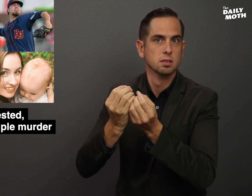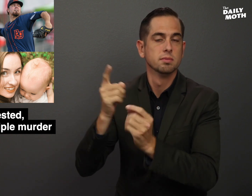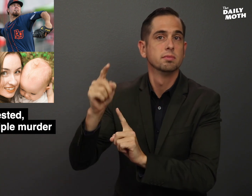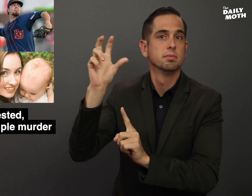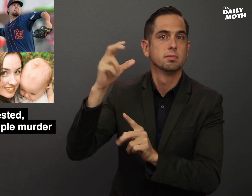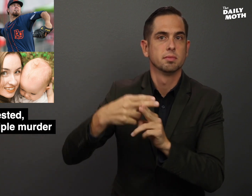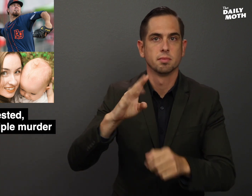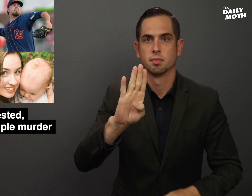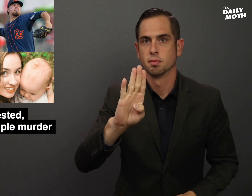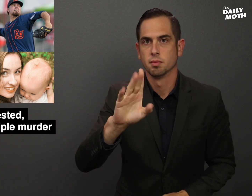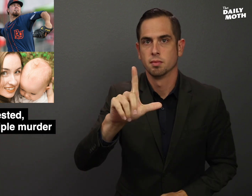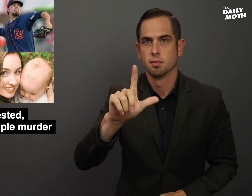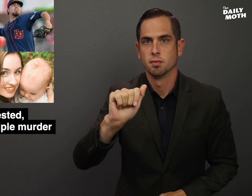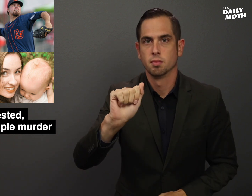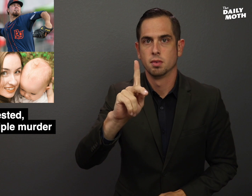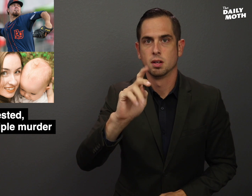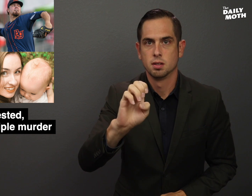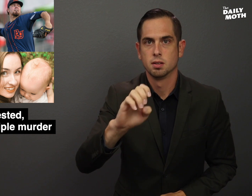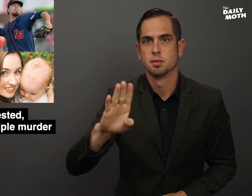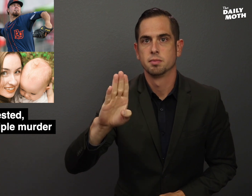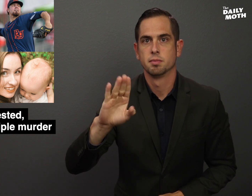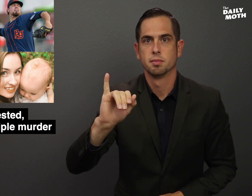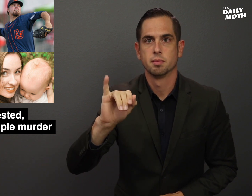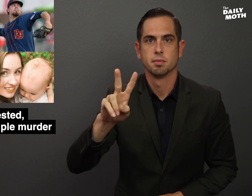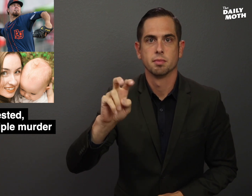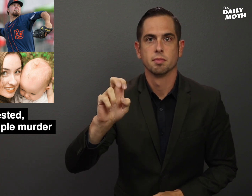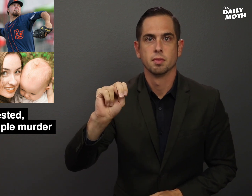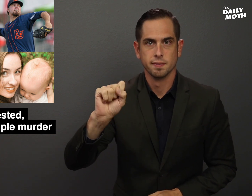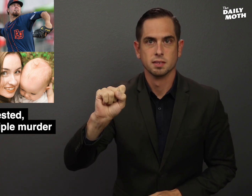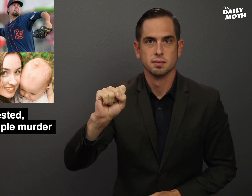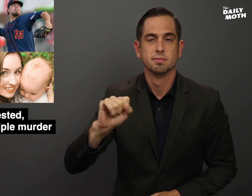Blake Bivens.